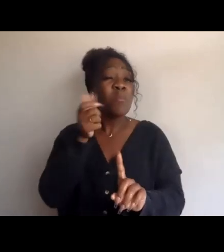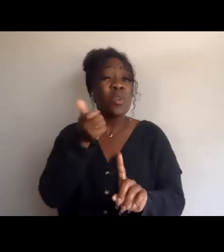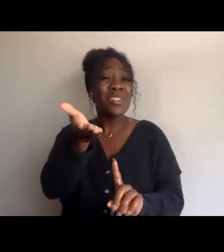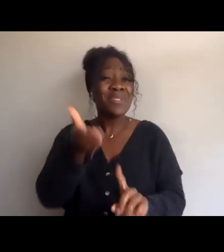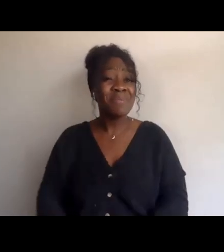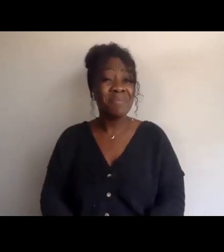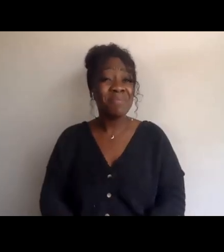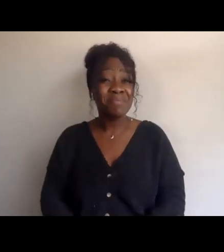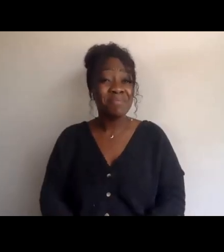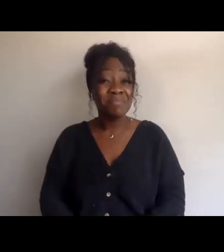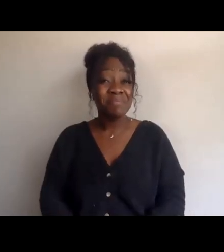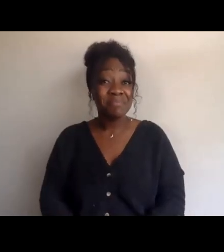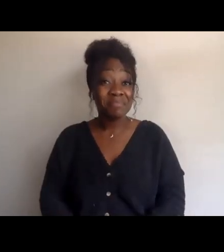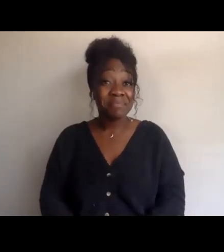Or you are seeking to influence.